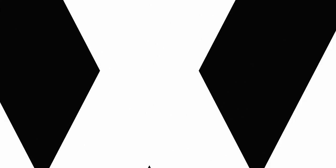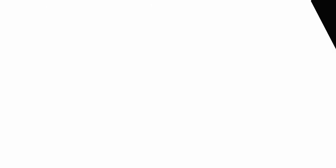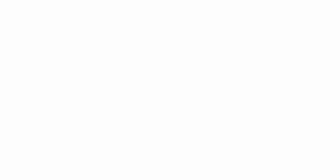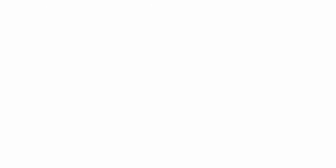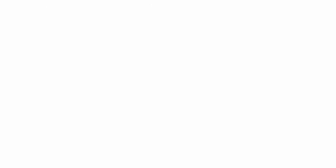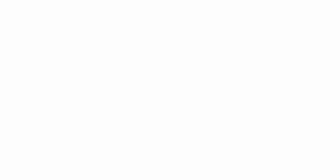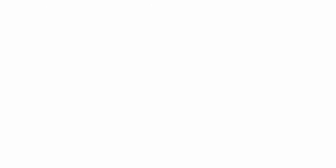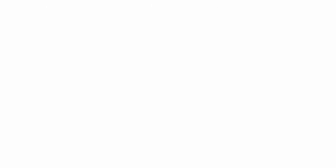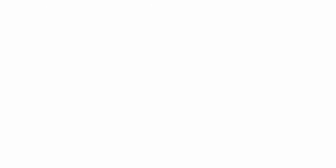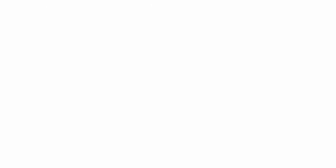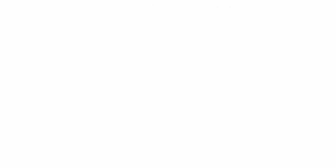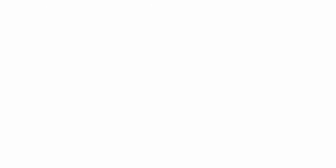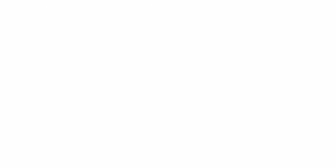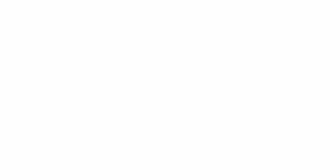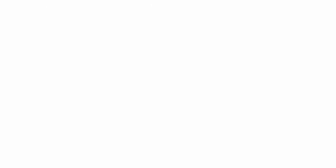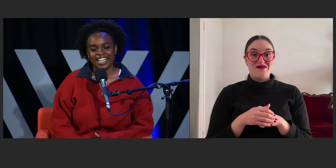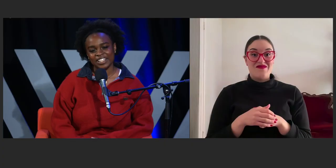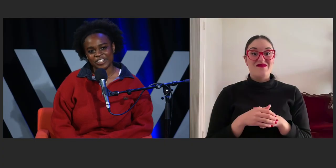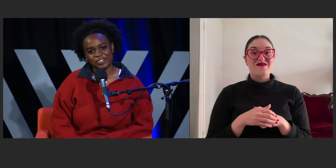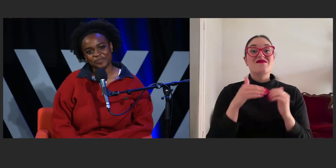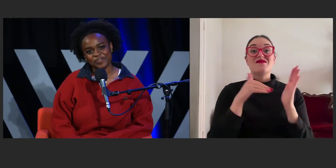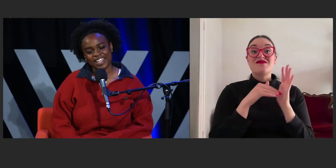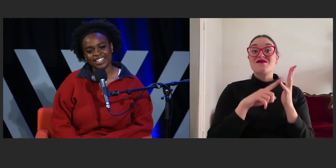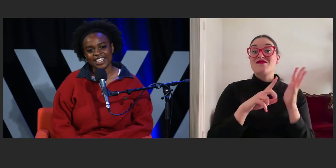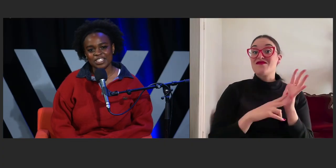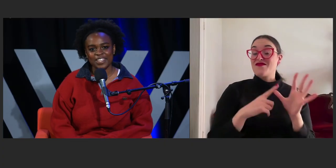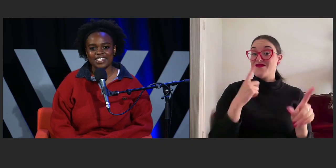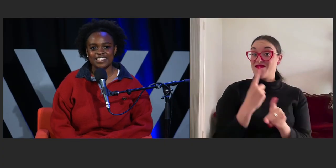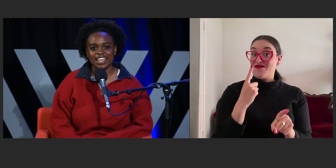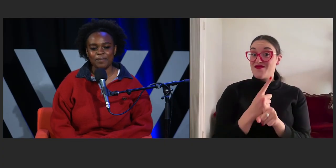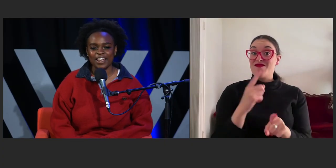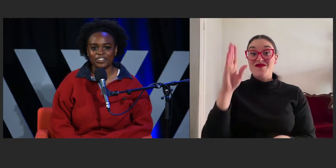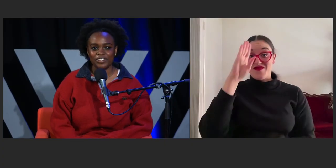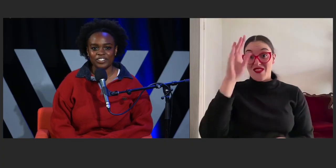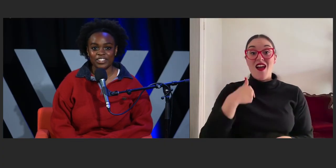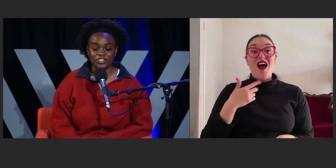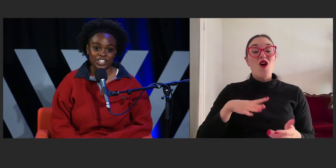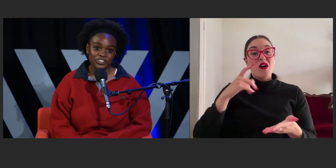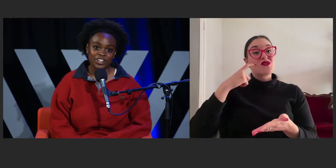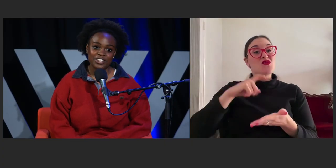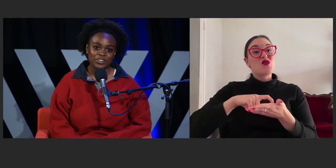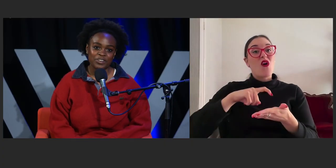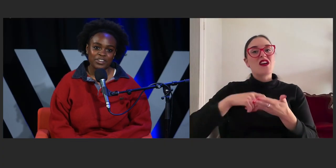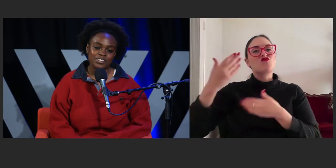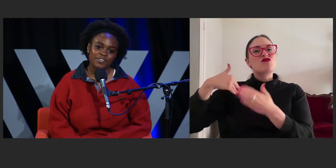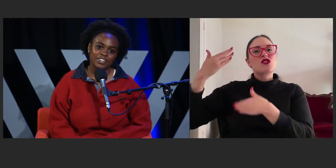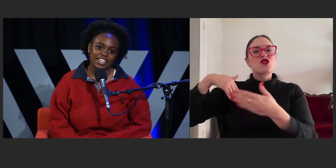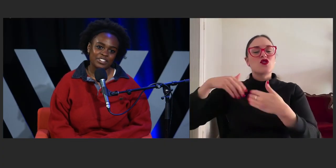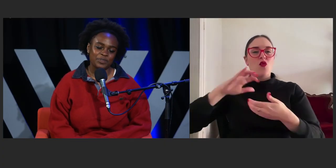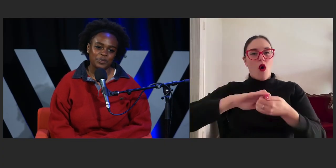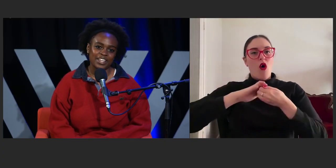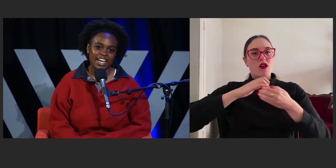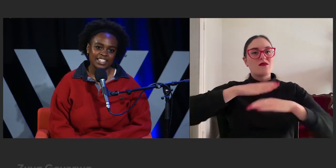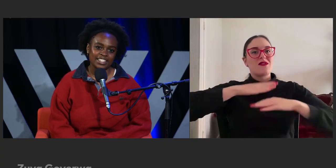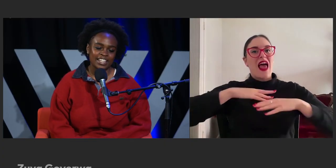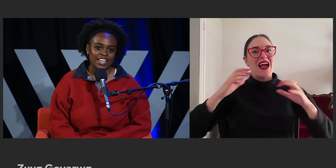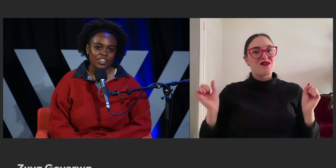(logo whooshing) Hello. I'd like to begin today by acknowledging the traditional custodians of the land in which we are gathered,